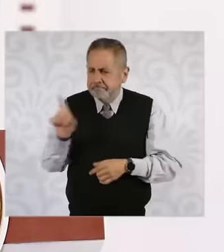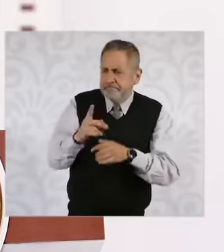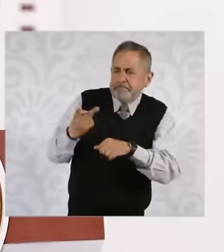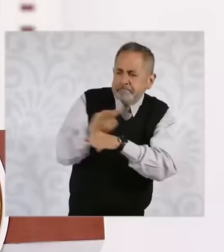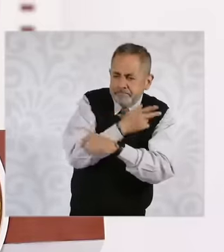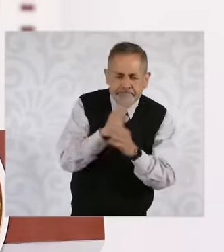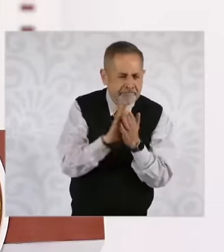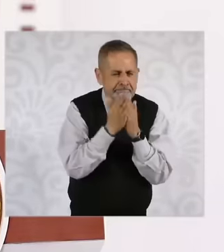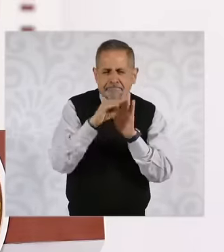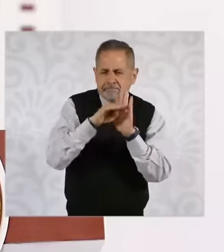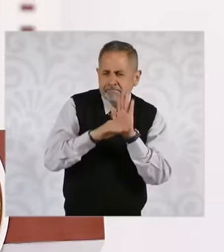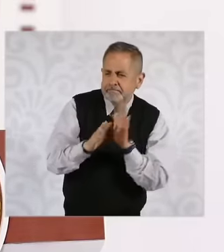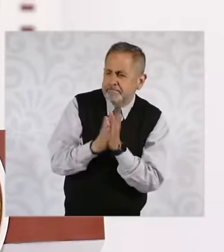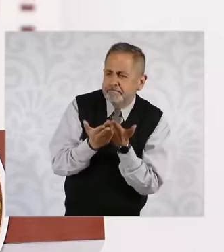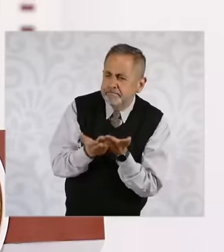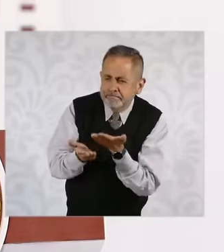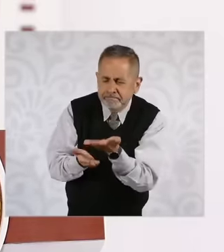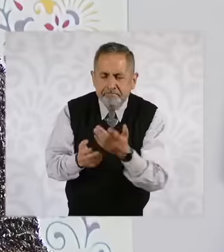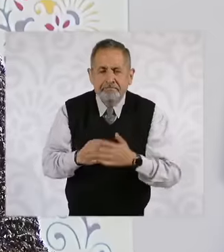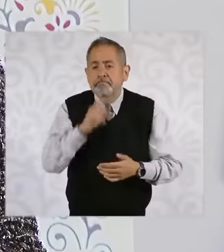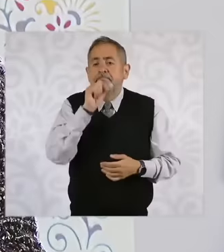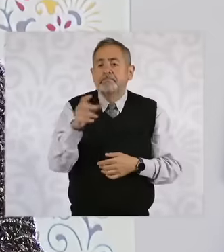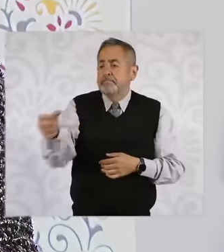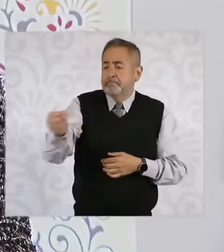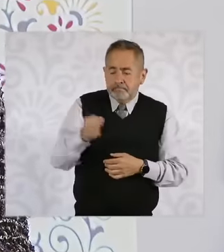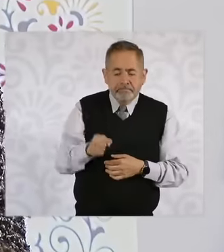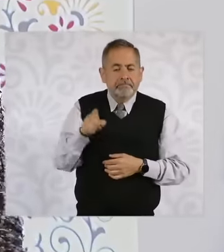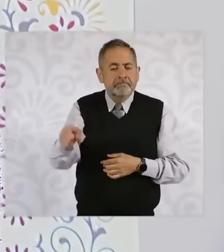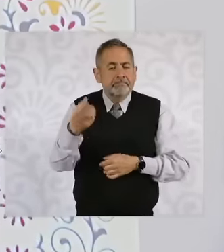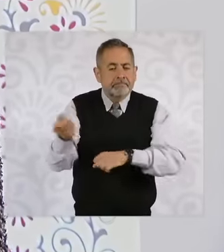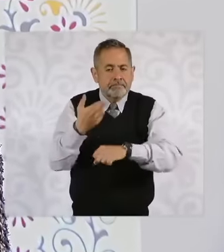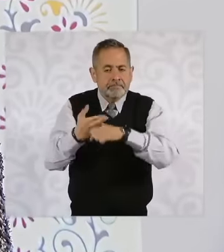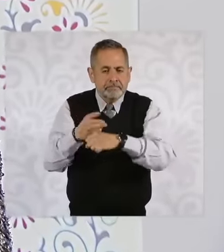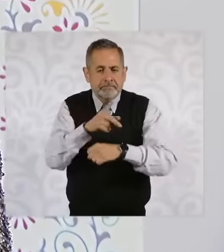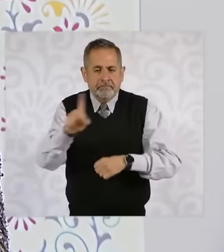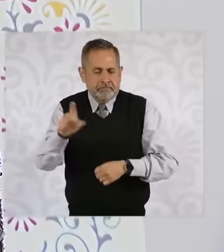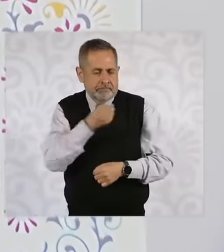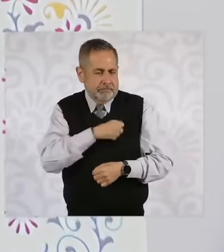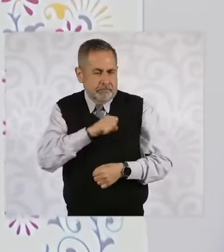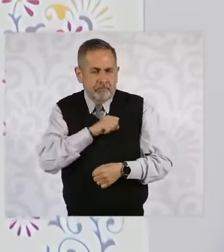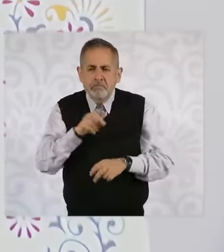also ask the secretary of health about the issue of alcohol, we as it is The issue